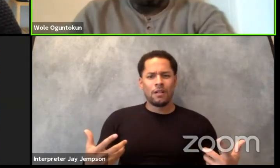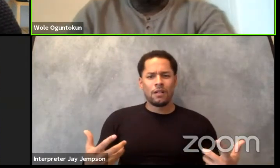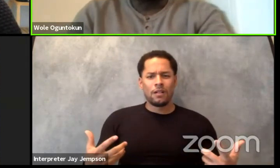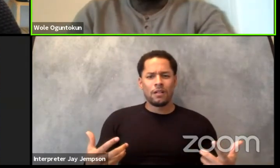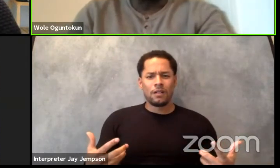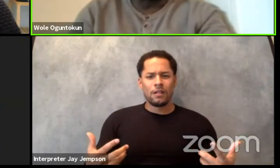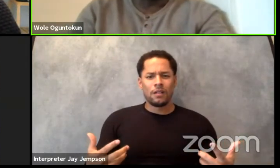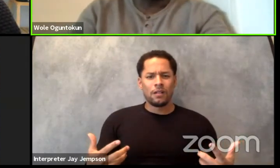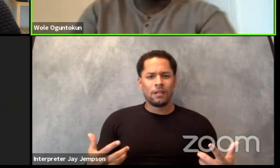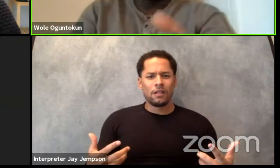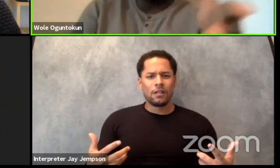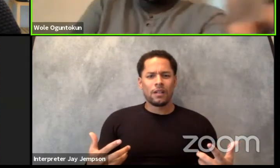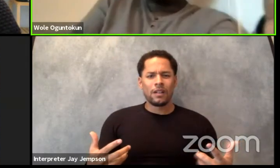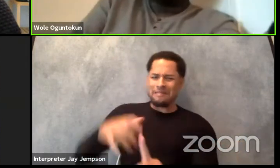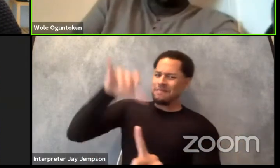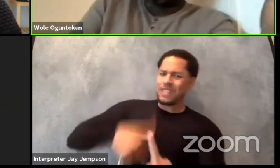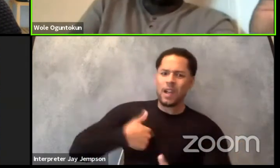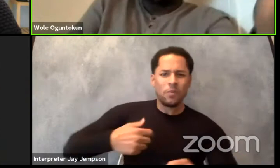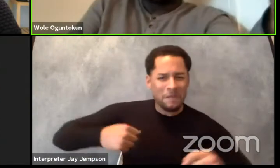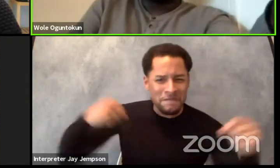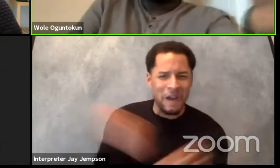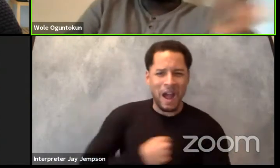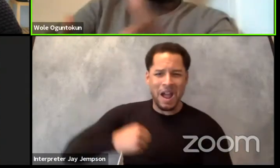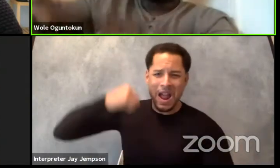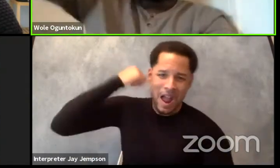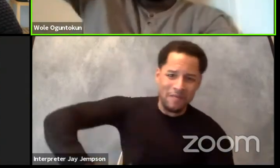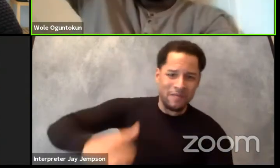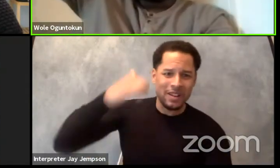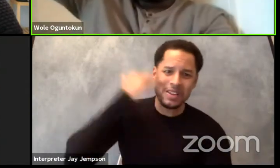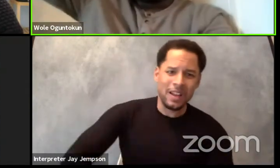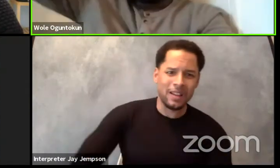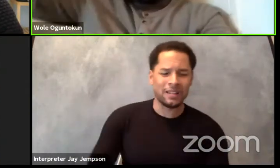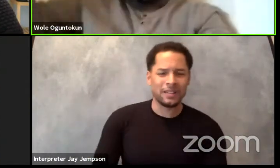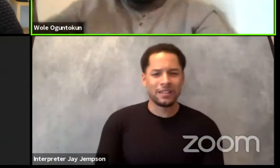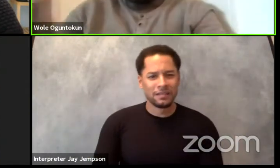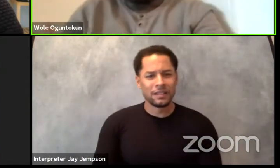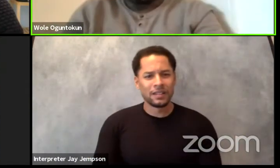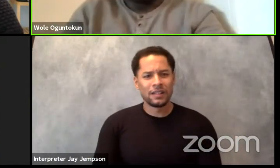and this is what we fight about every day. So Adham says that the fight isn't over,